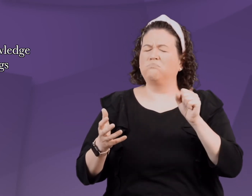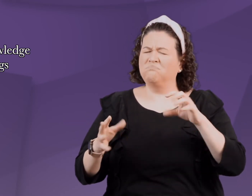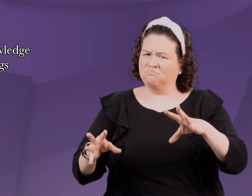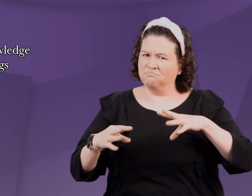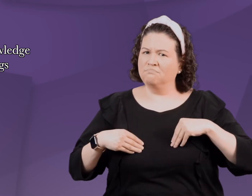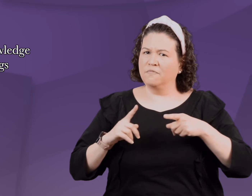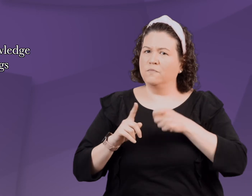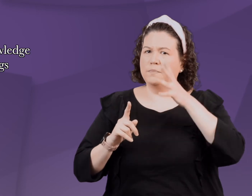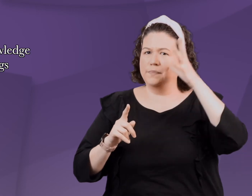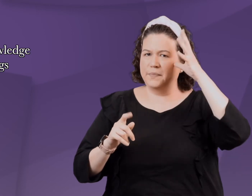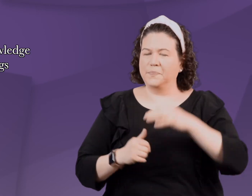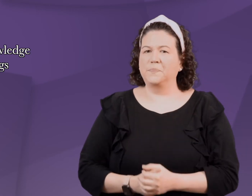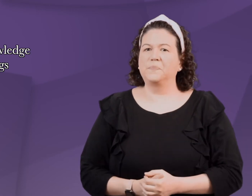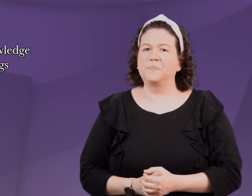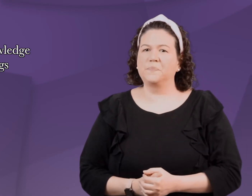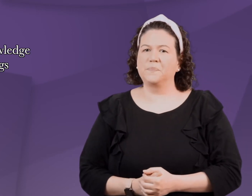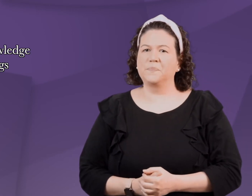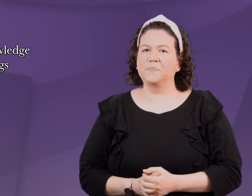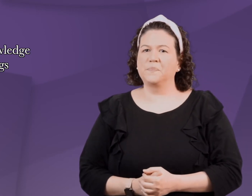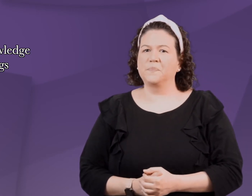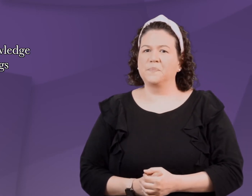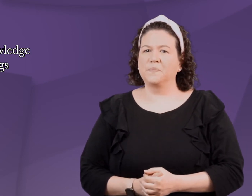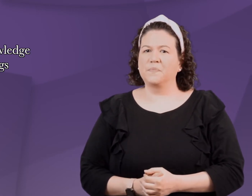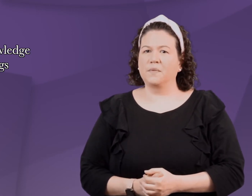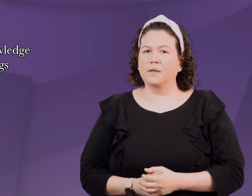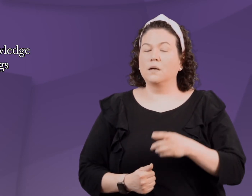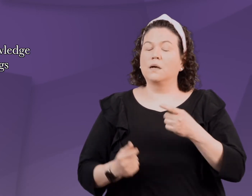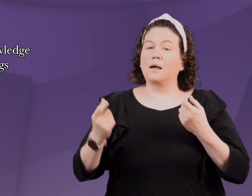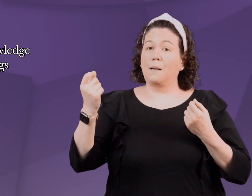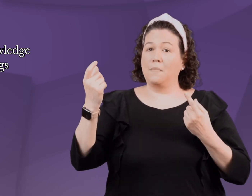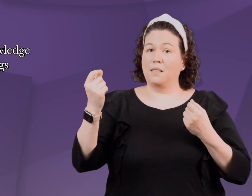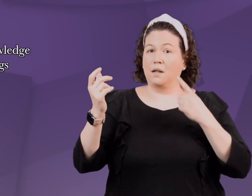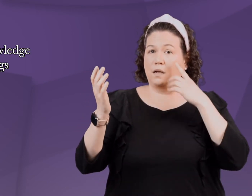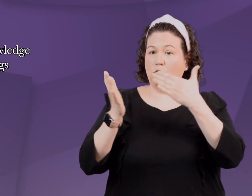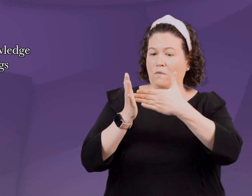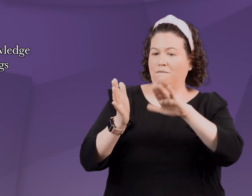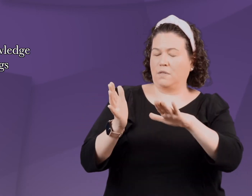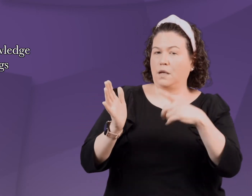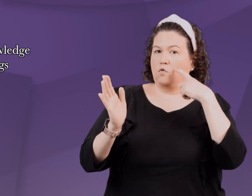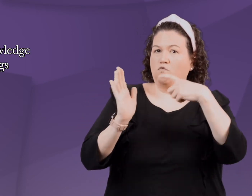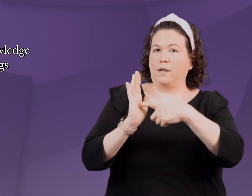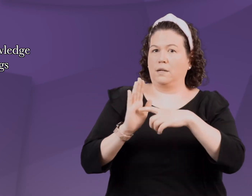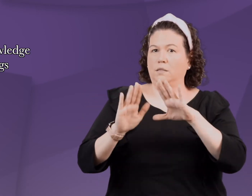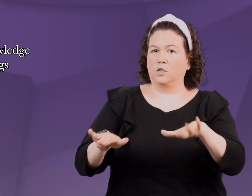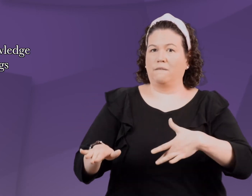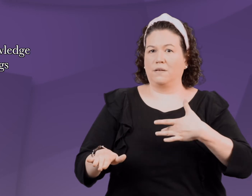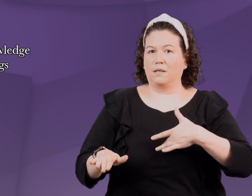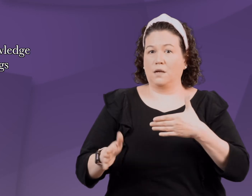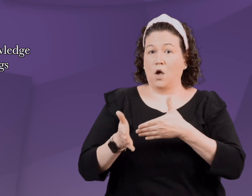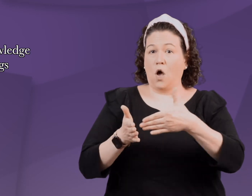Just empathically reflecting your child's feeling often diffuses the intensity